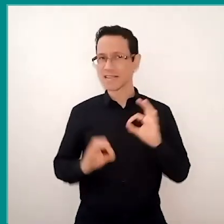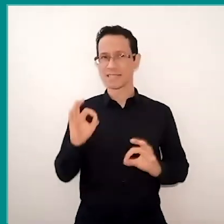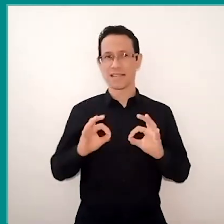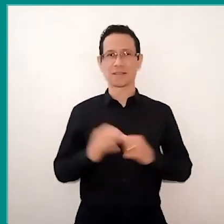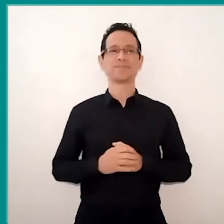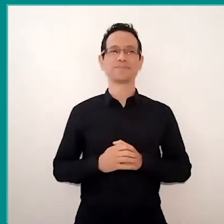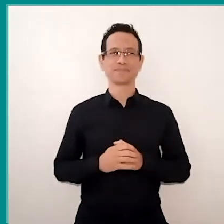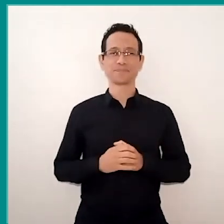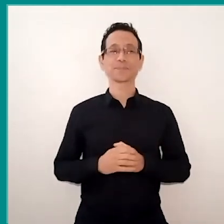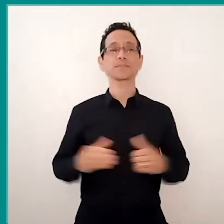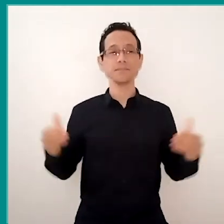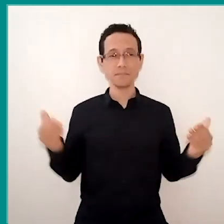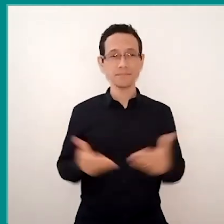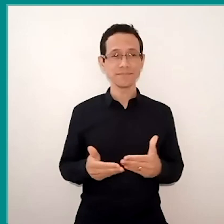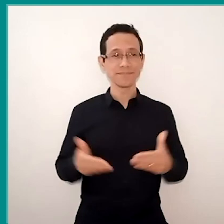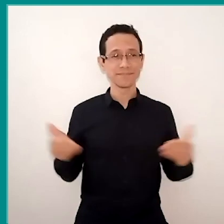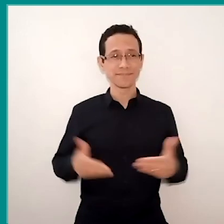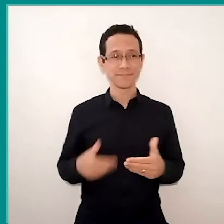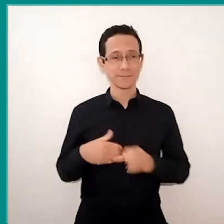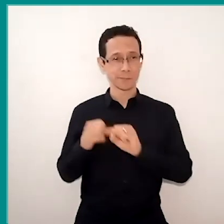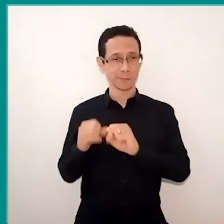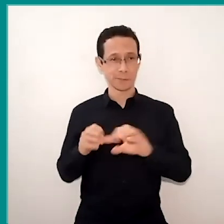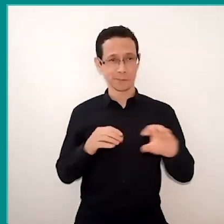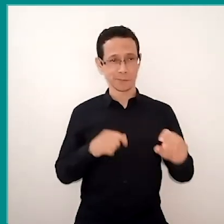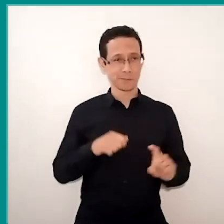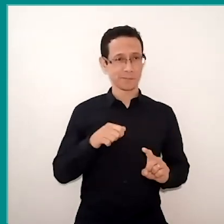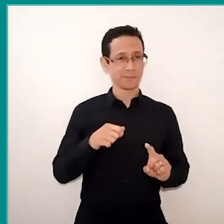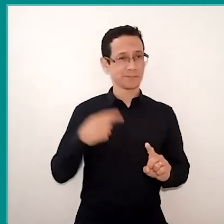Now I was teaching, a few minutes ago I was with my students, teaching,